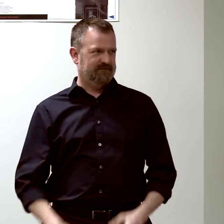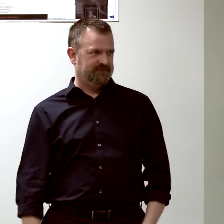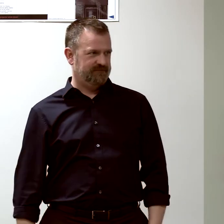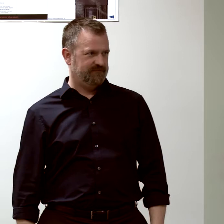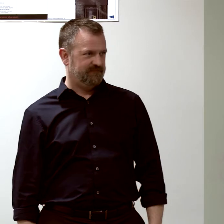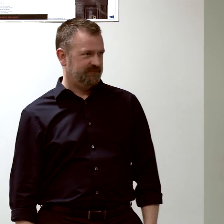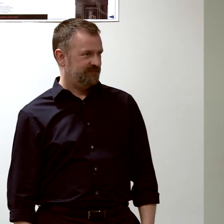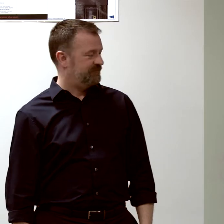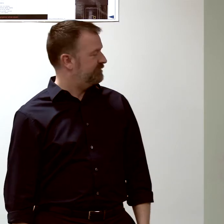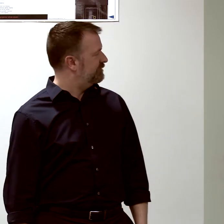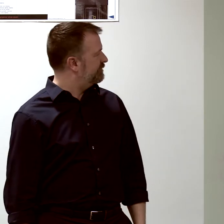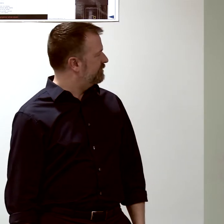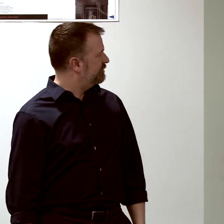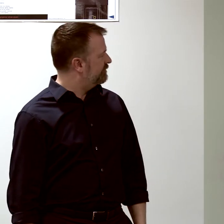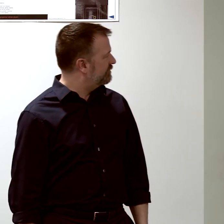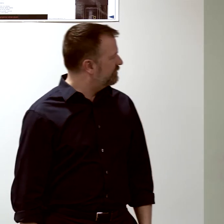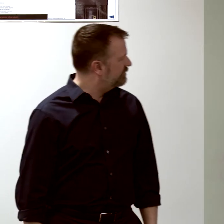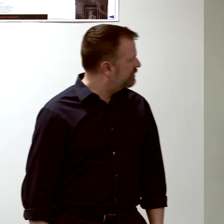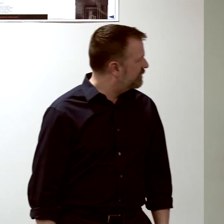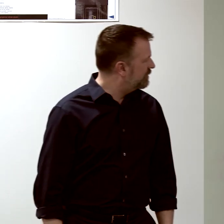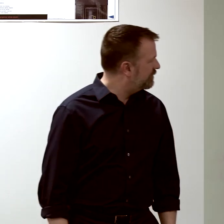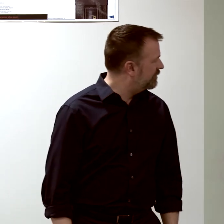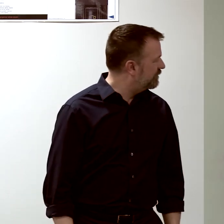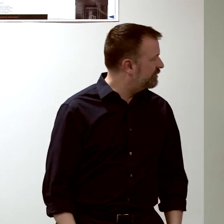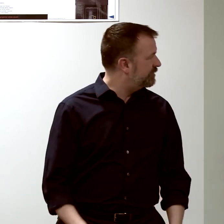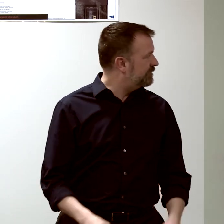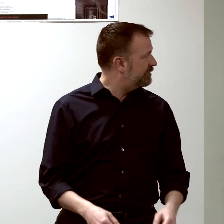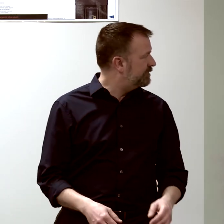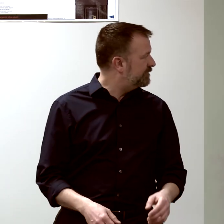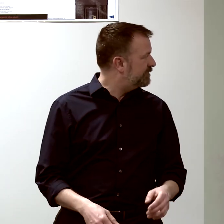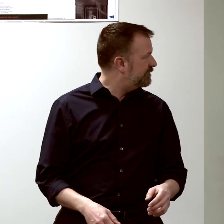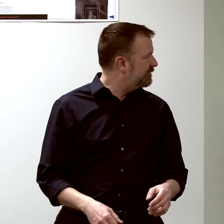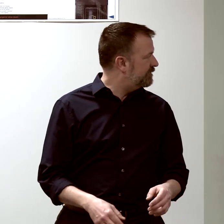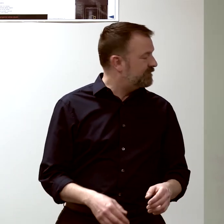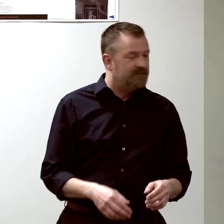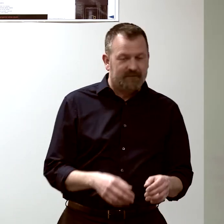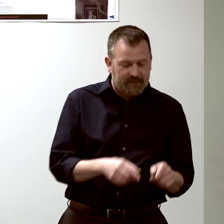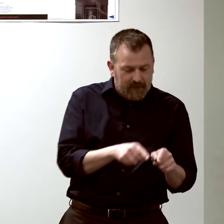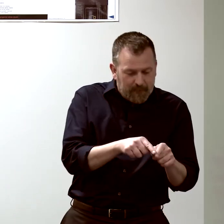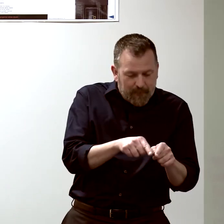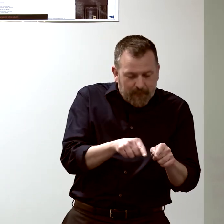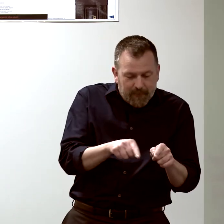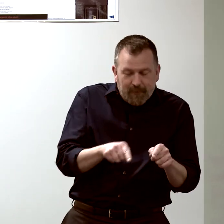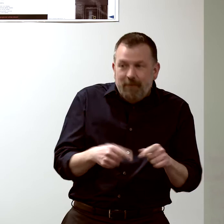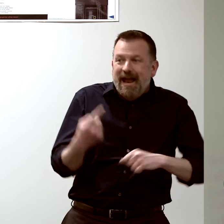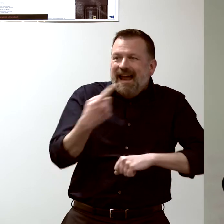and this is 11 days-- day zero, one, two,